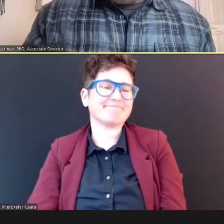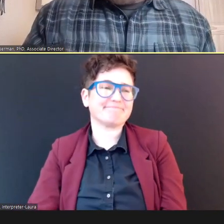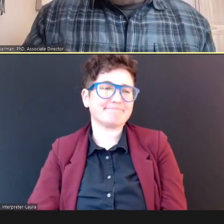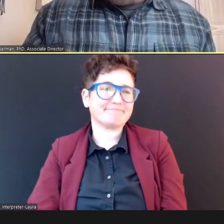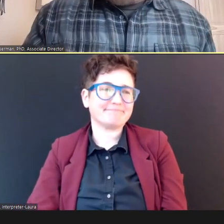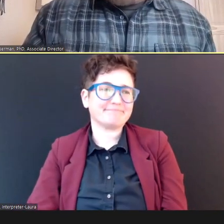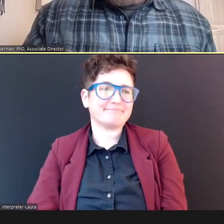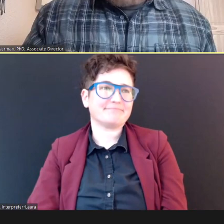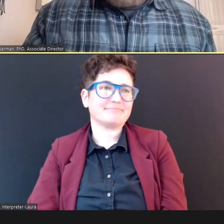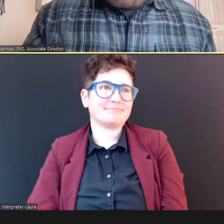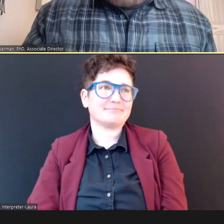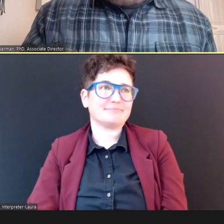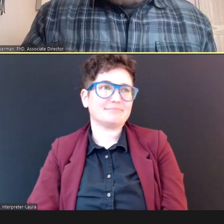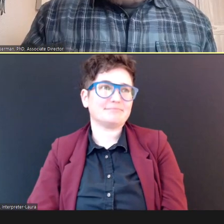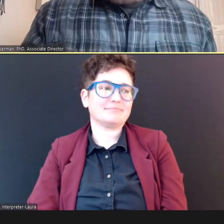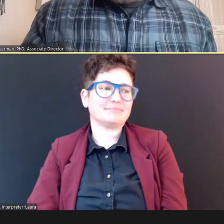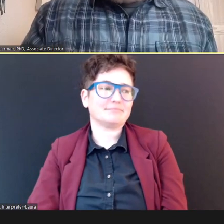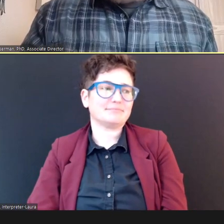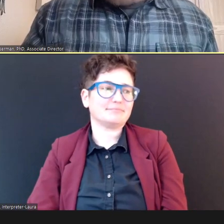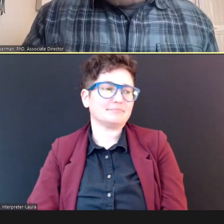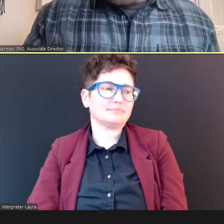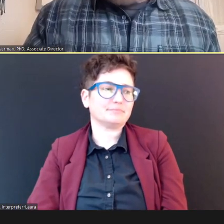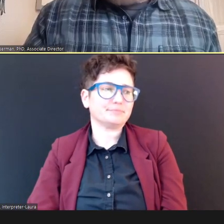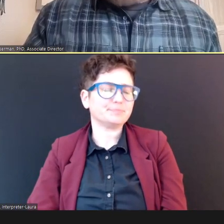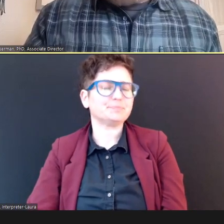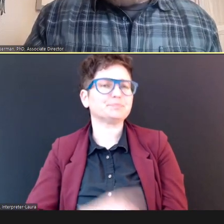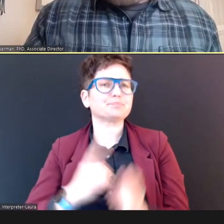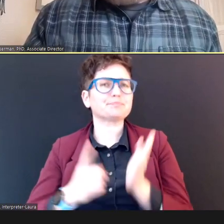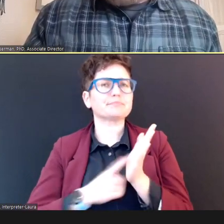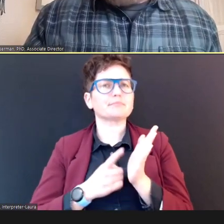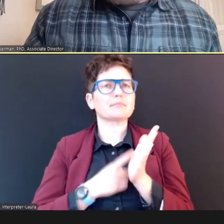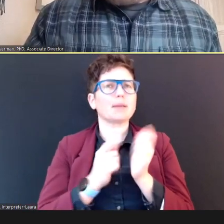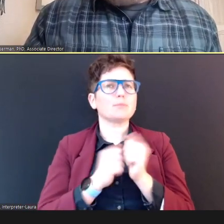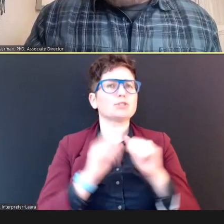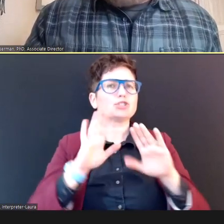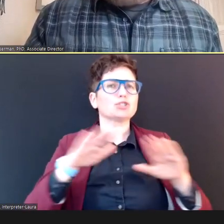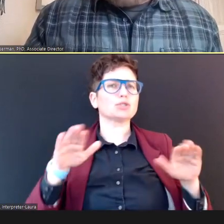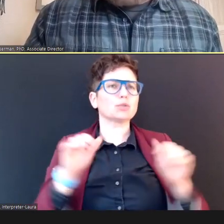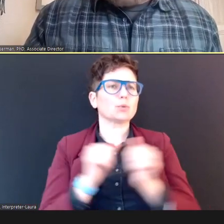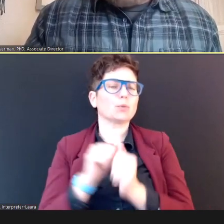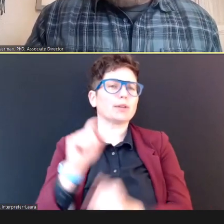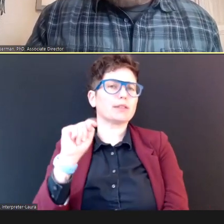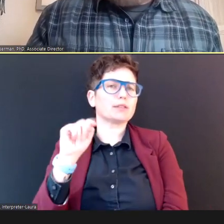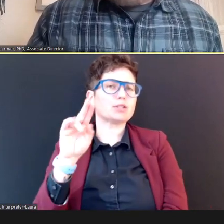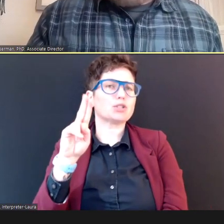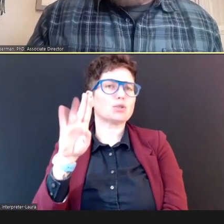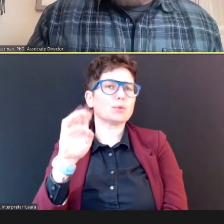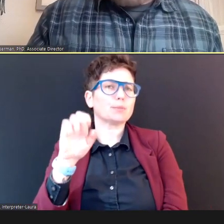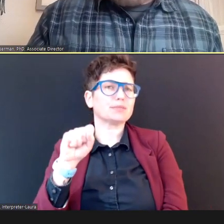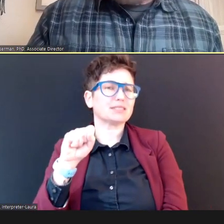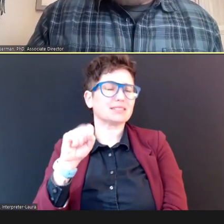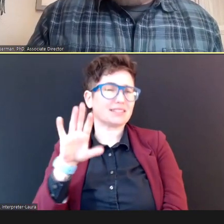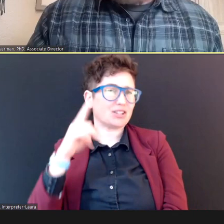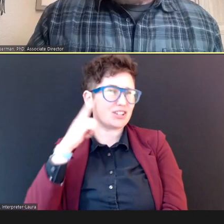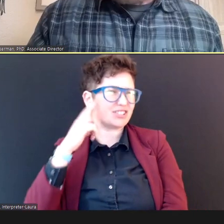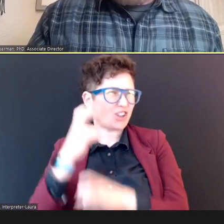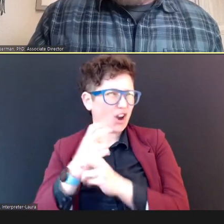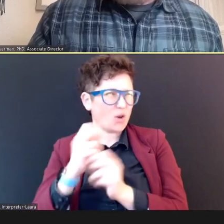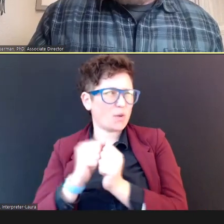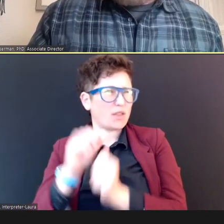with children, with tubes in their ears, it's hard with the OAE probe, to find where it needs to be in order for the machine to do its